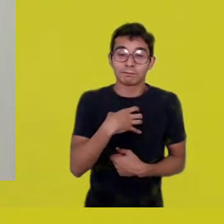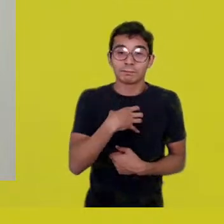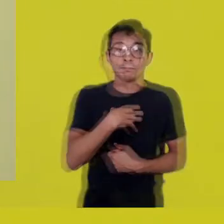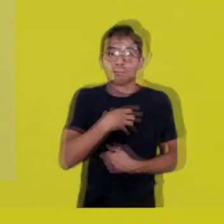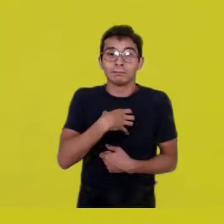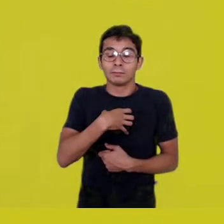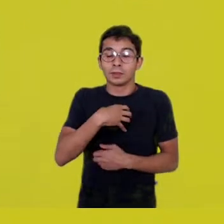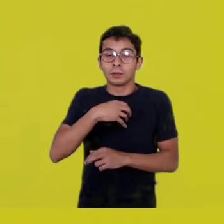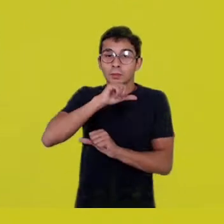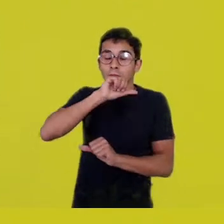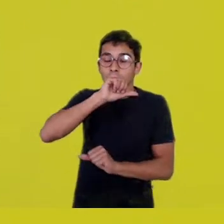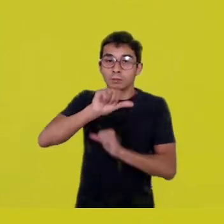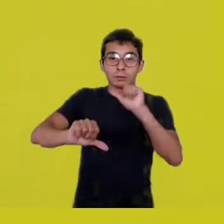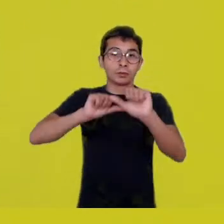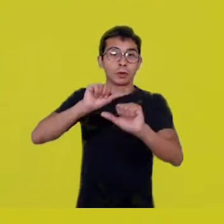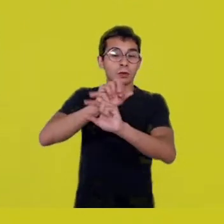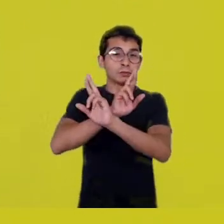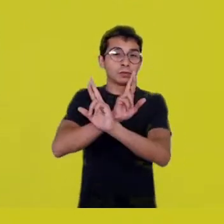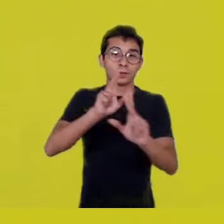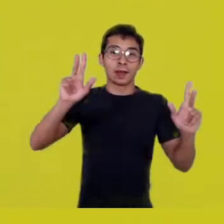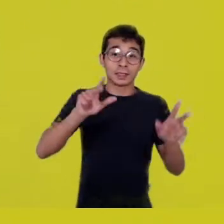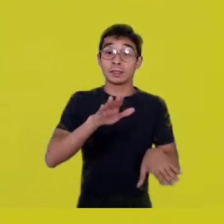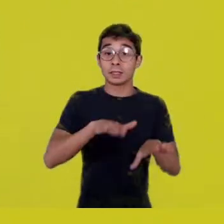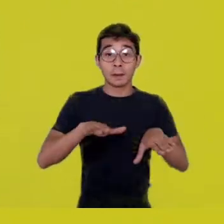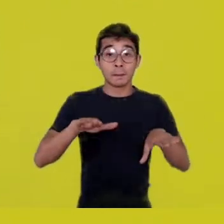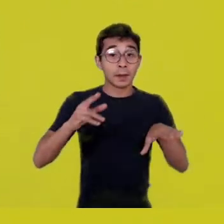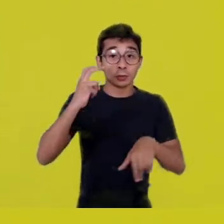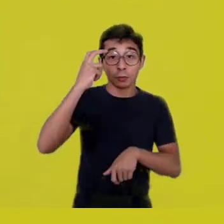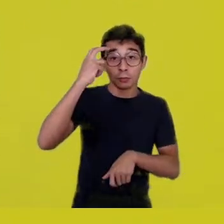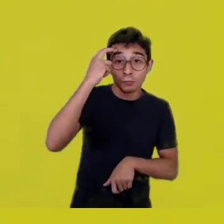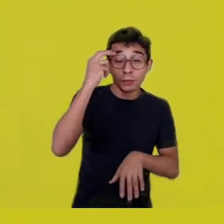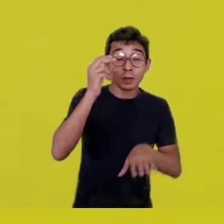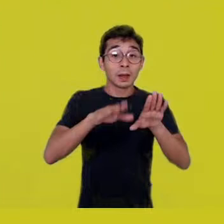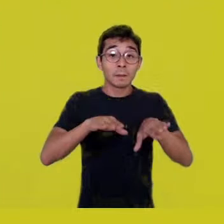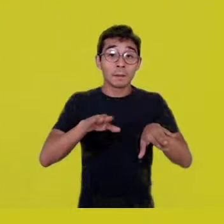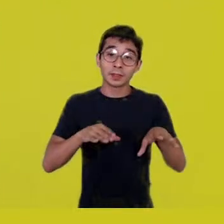The marks of past, present and future lose themselves